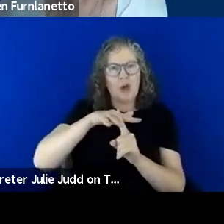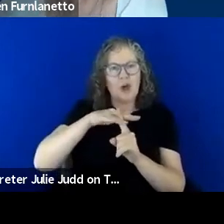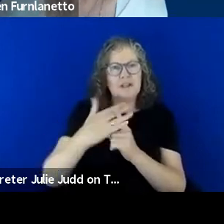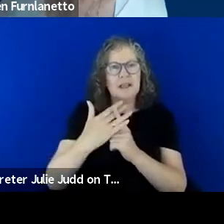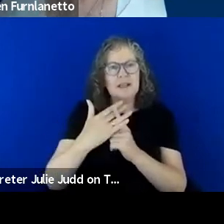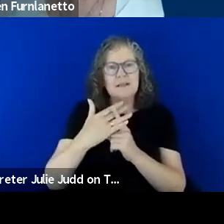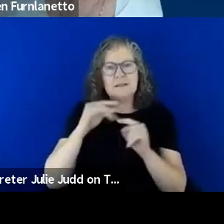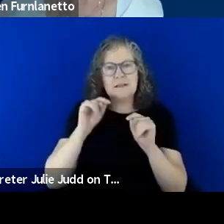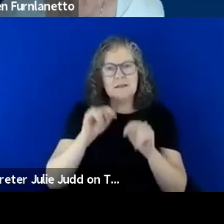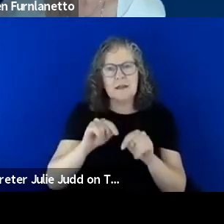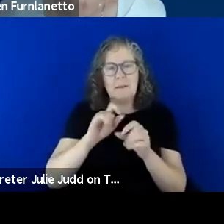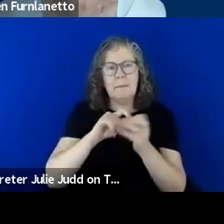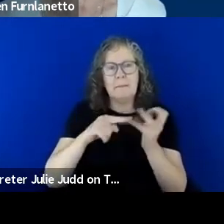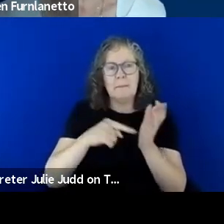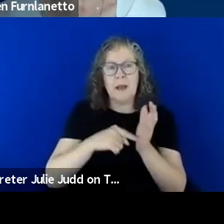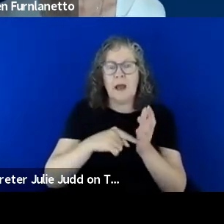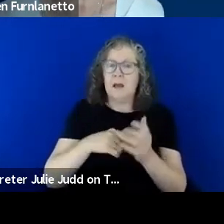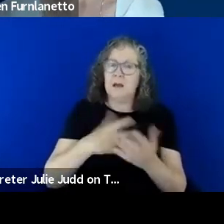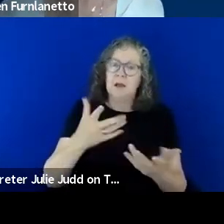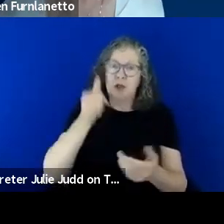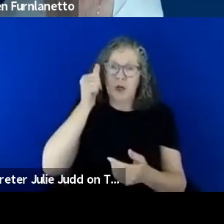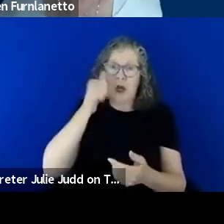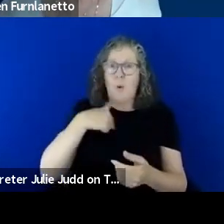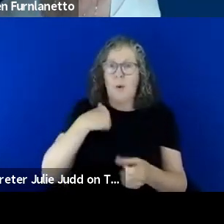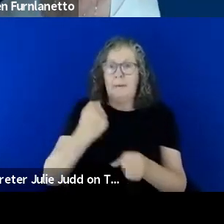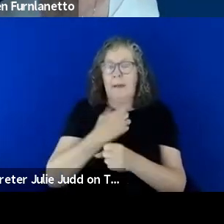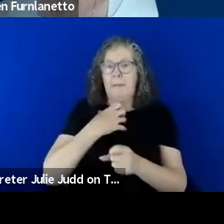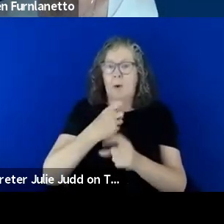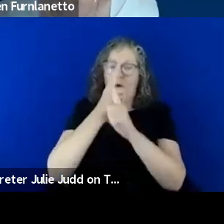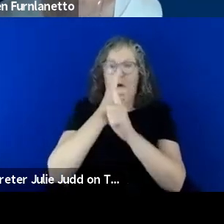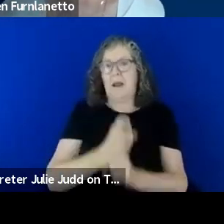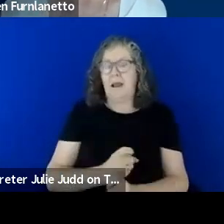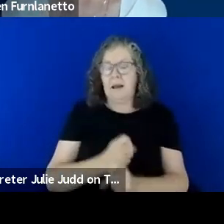but we like to complicate things and we could and we do confuse things and I think that